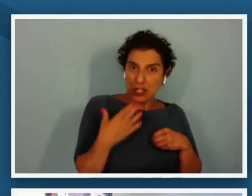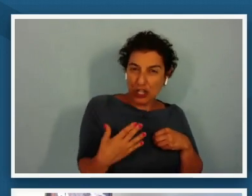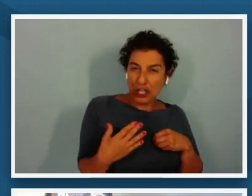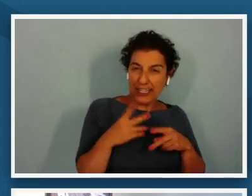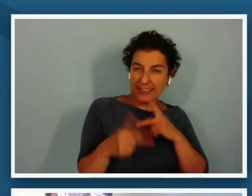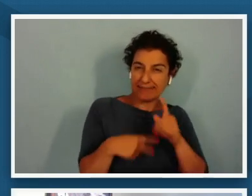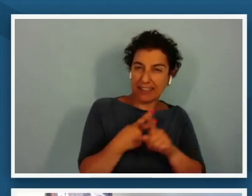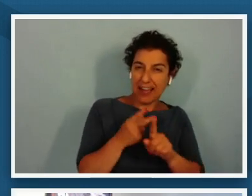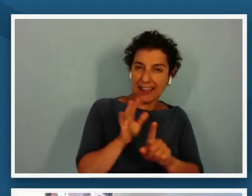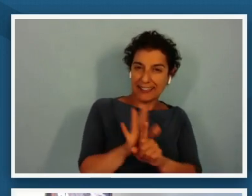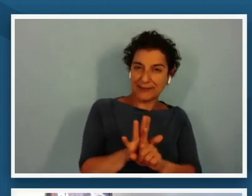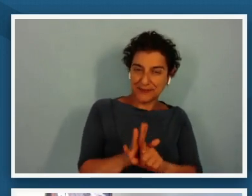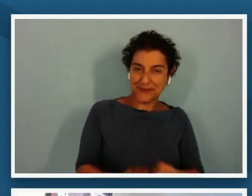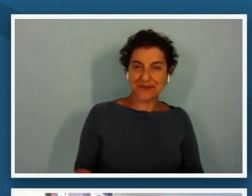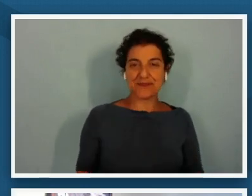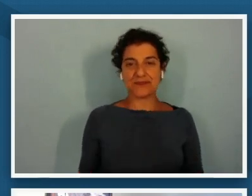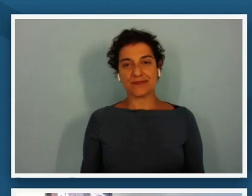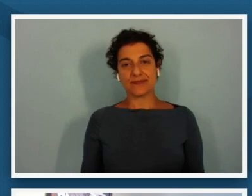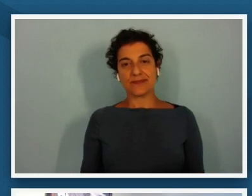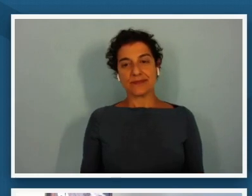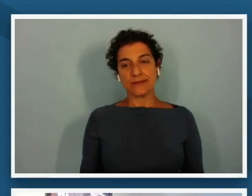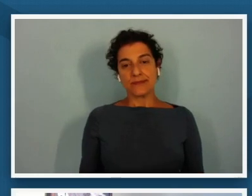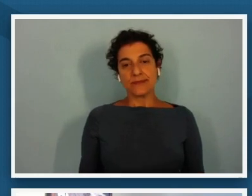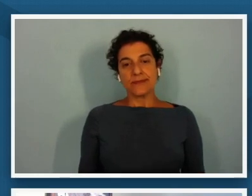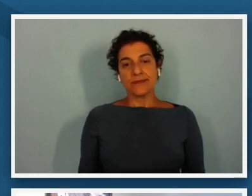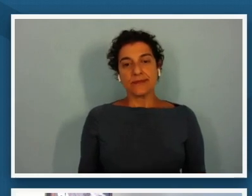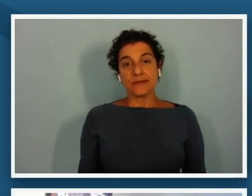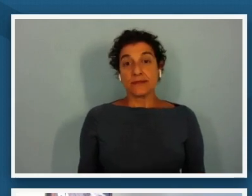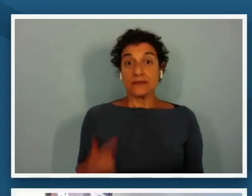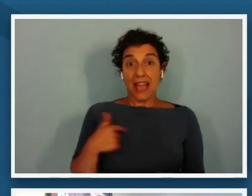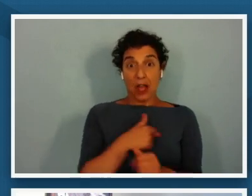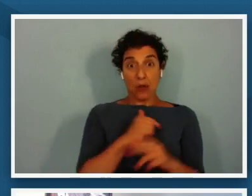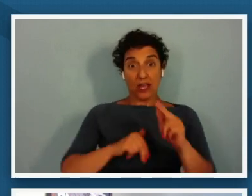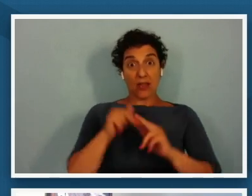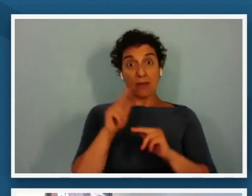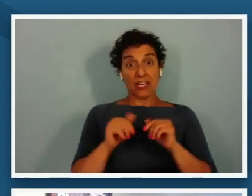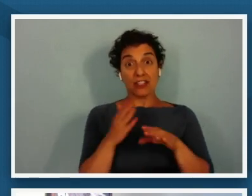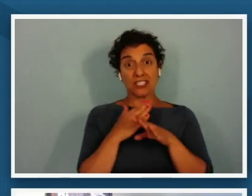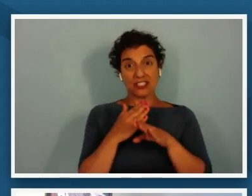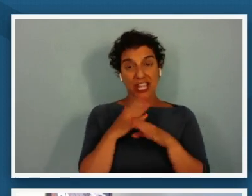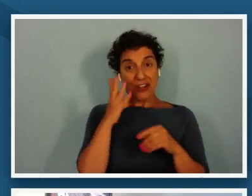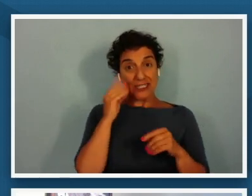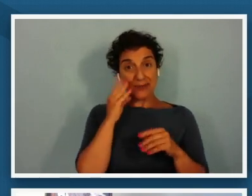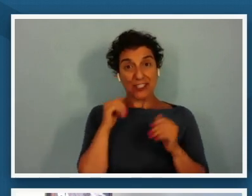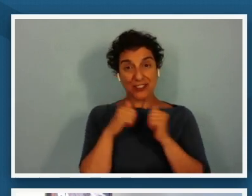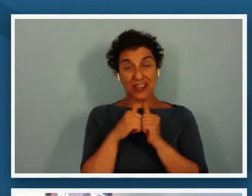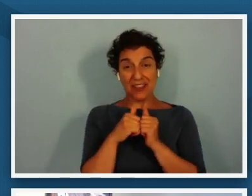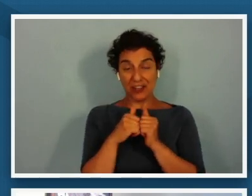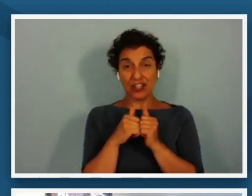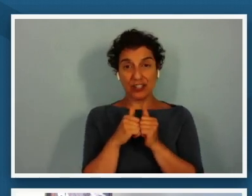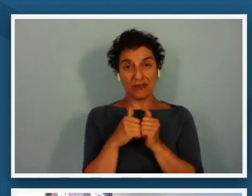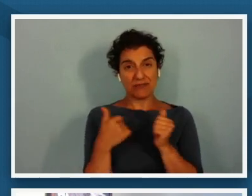um and we built a shared experience